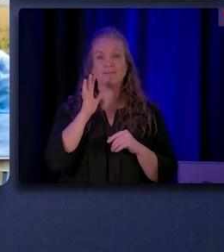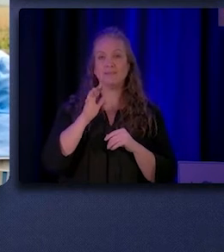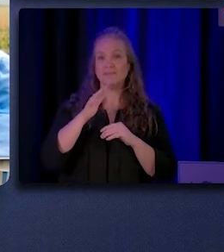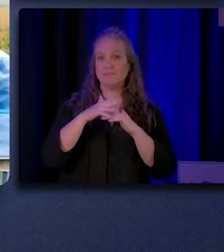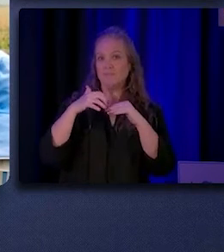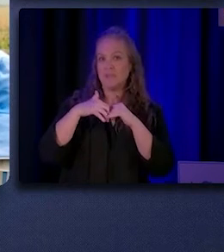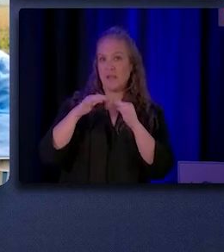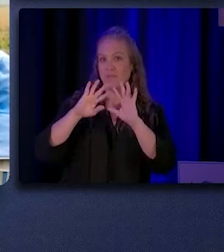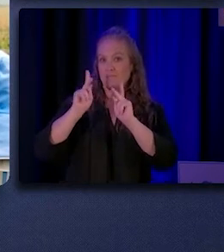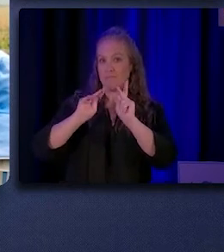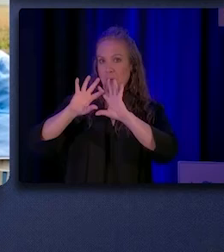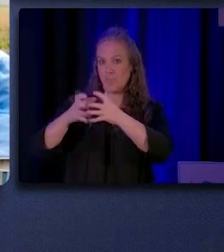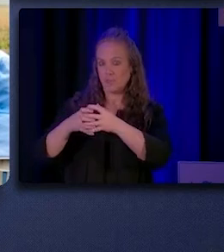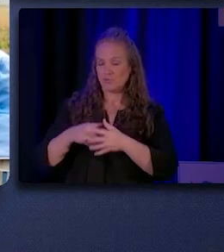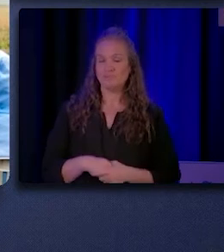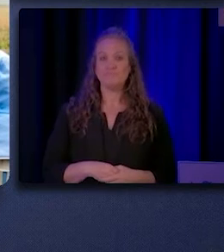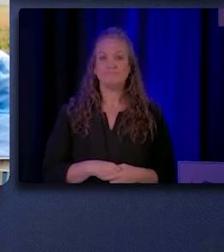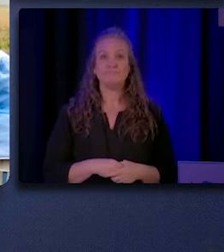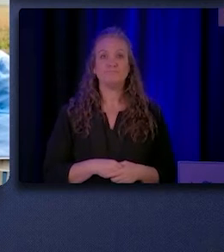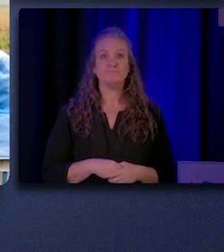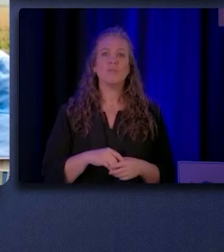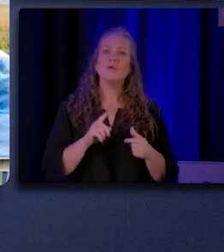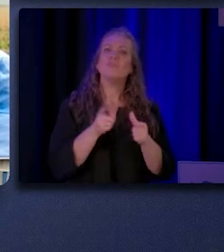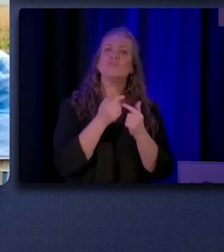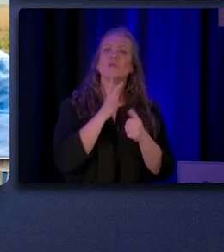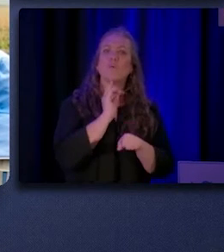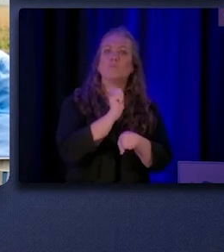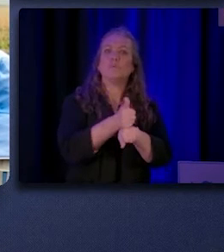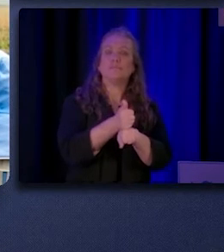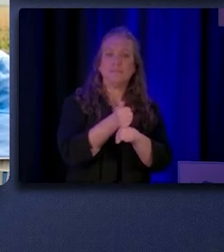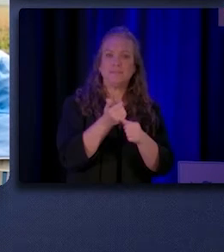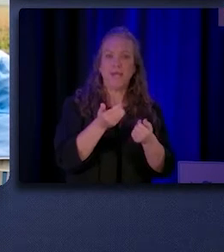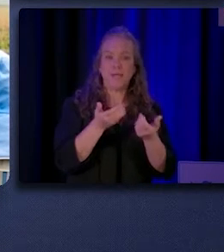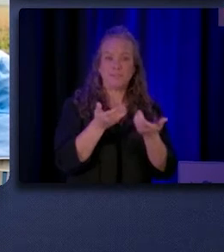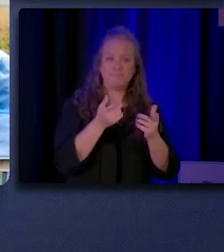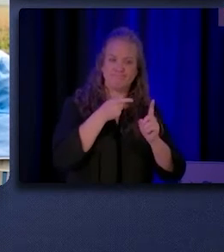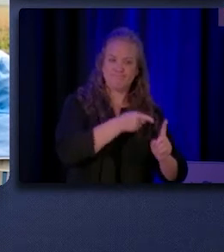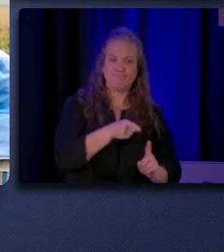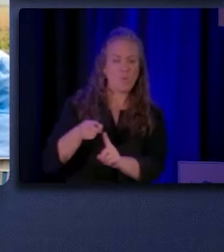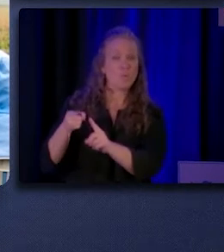So I want to start by grounding us and sort of emphasizing some of the points that Kara made